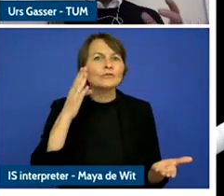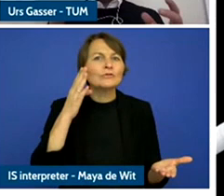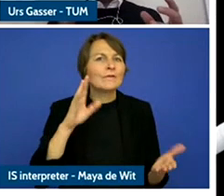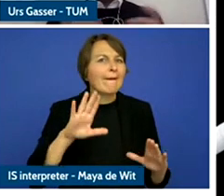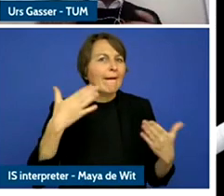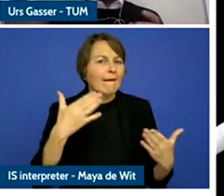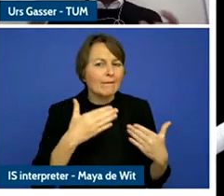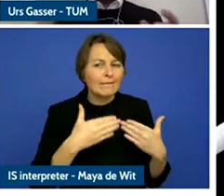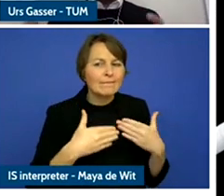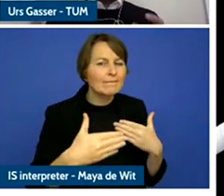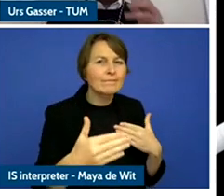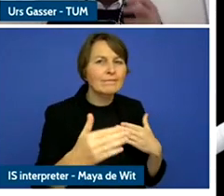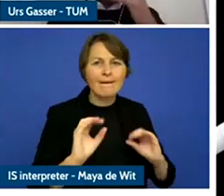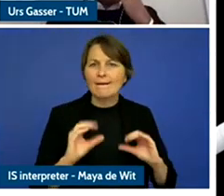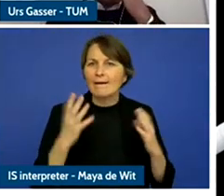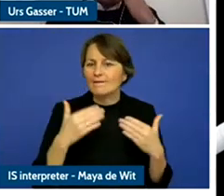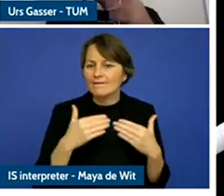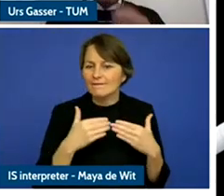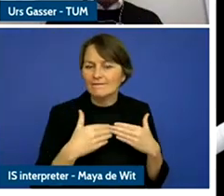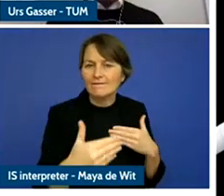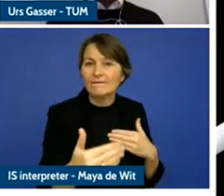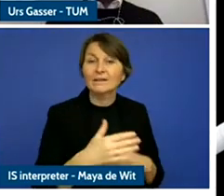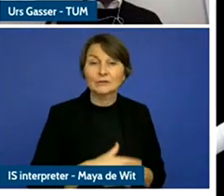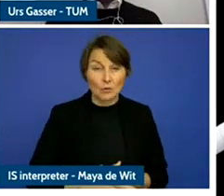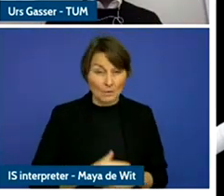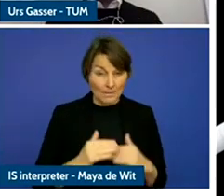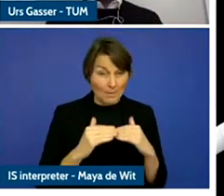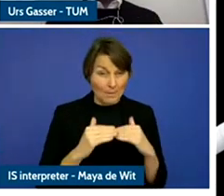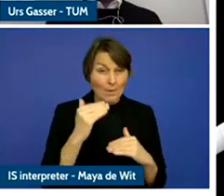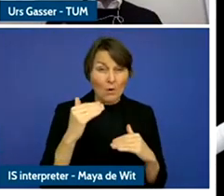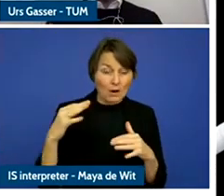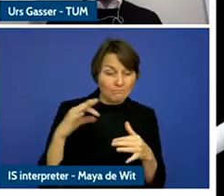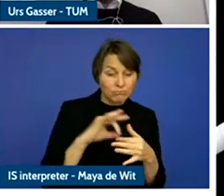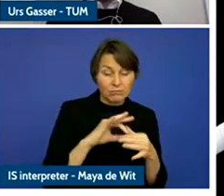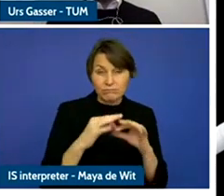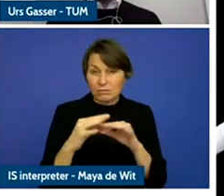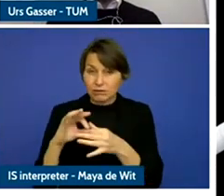increasingly interconnected in a way that is very different from the